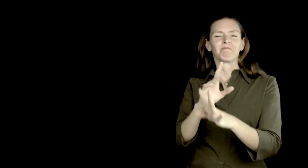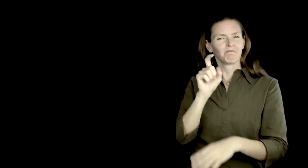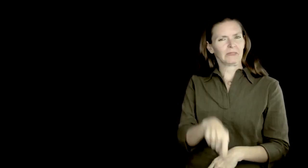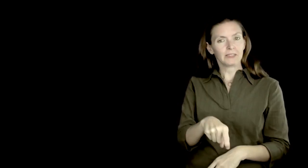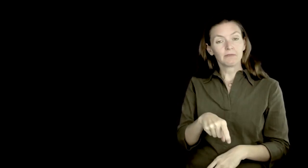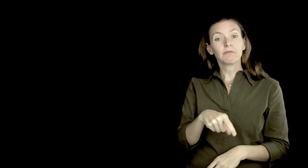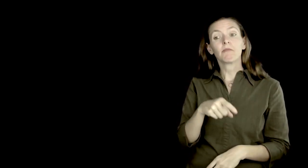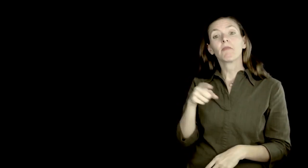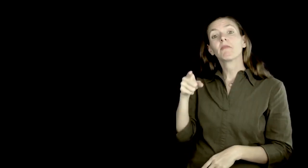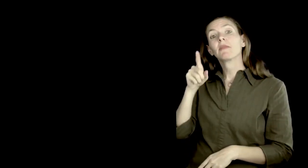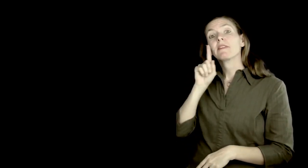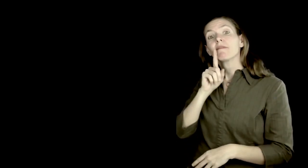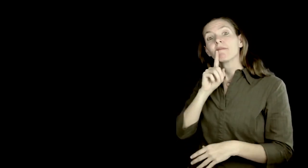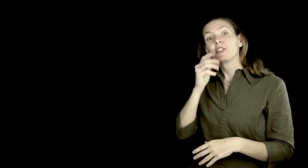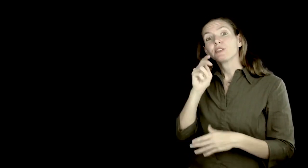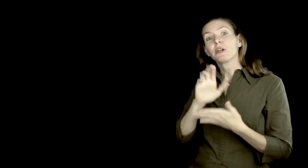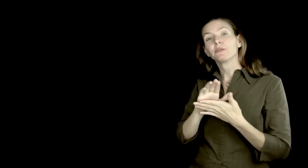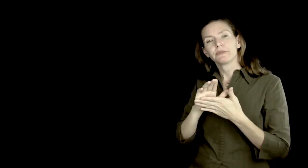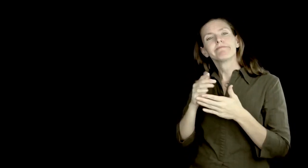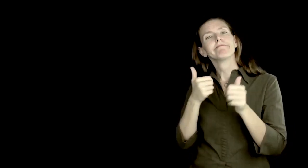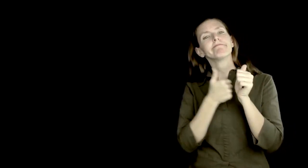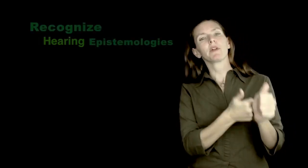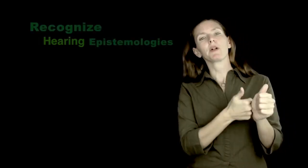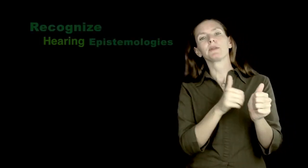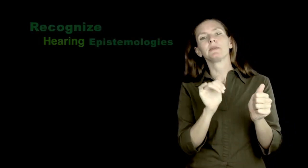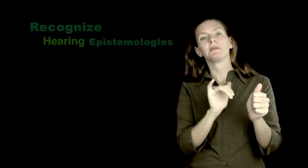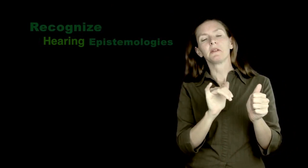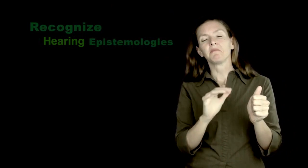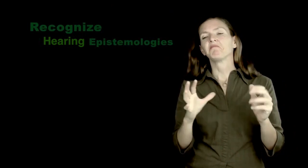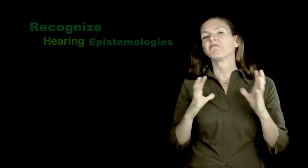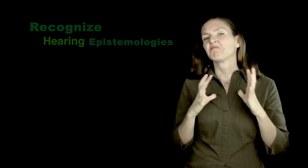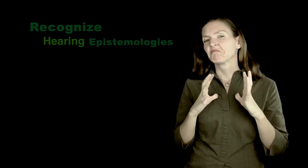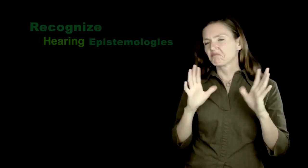Since the Deaf charter school was housed on the same campus, they needed to follow the same rule.